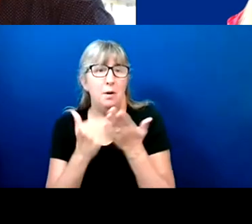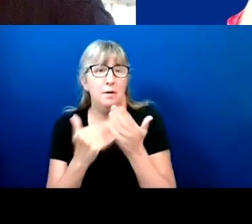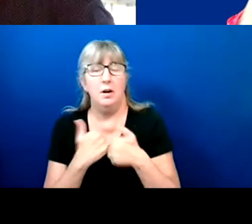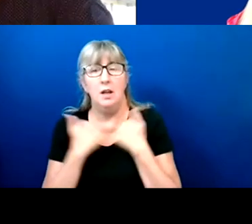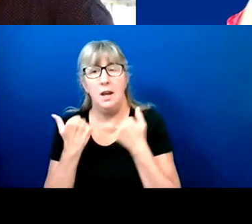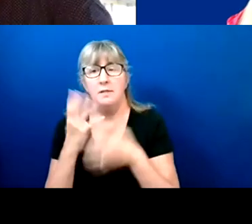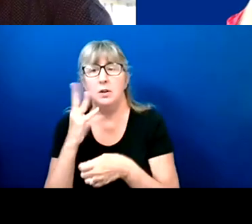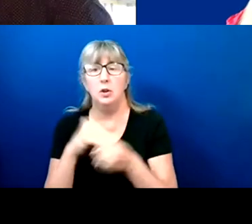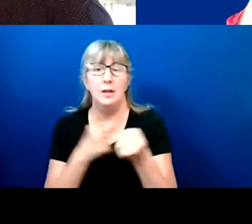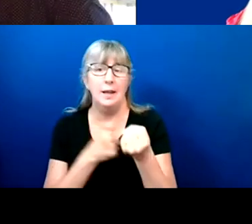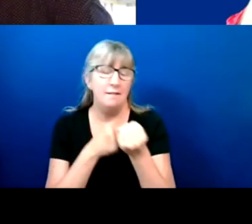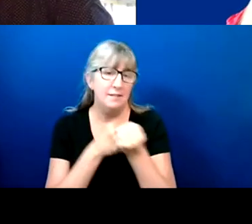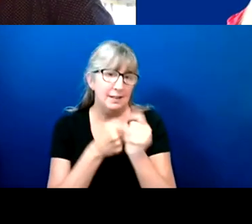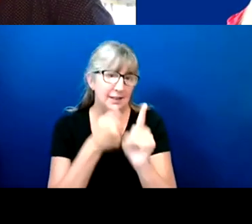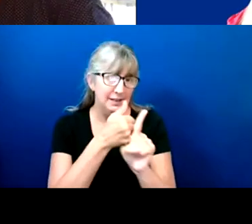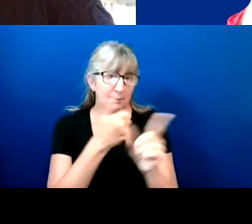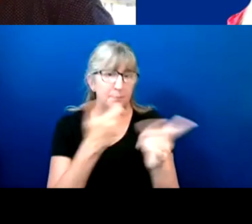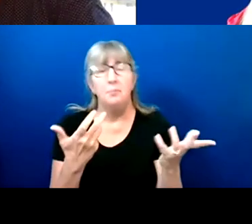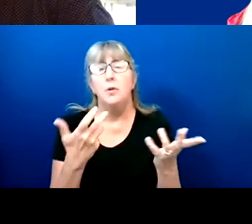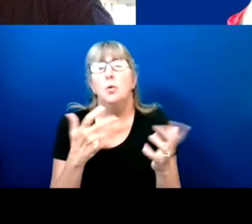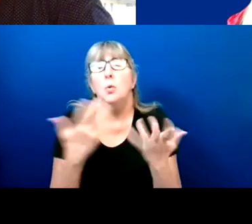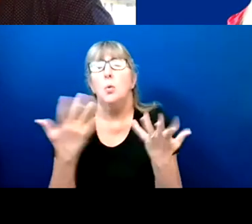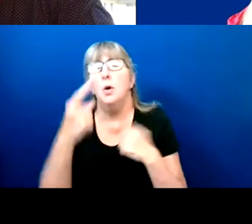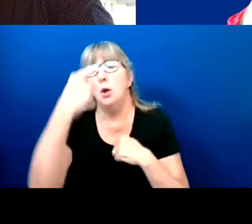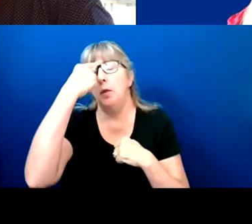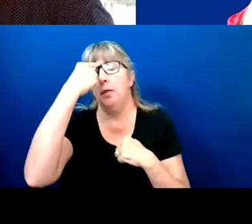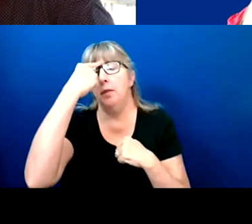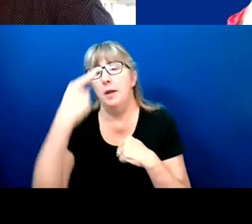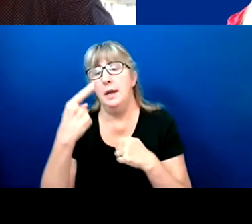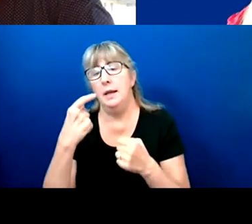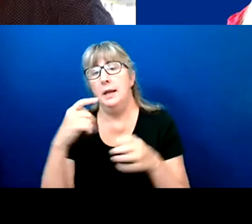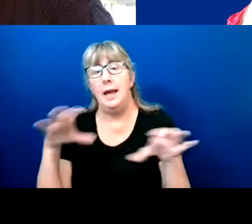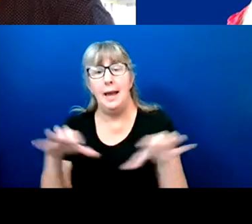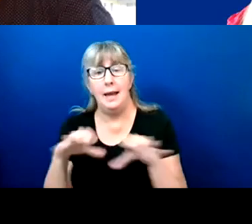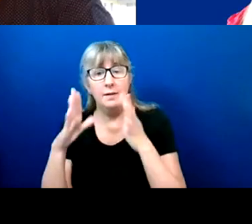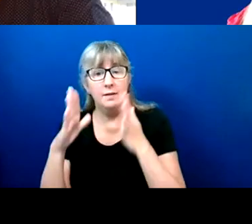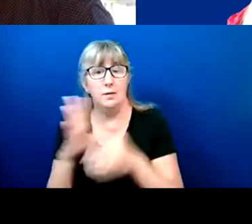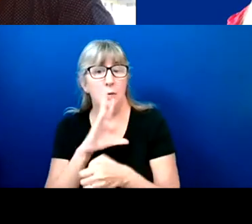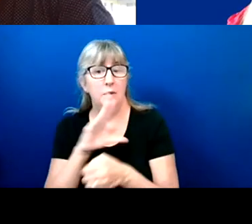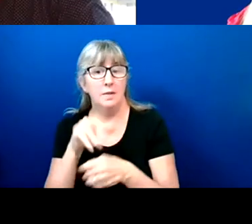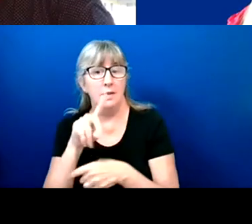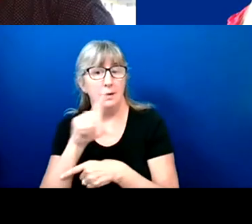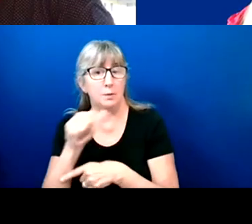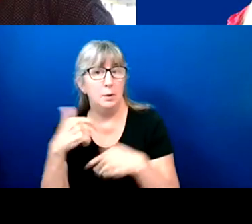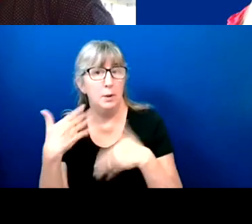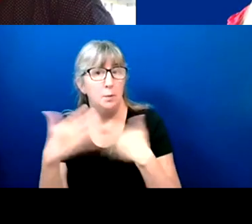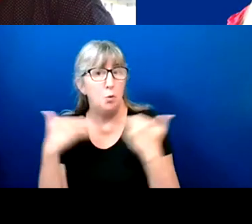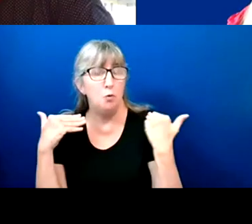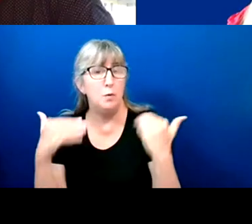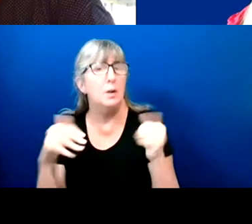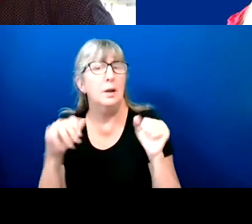And so how do you think activists within the disability movement can be more inclusive